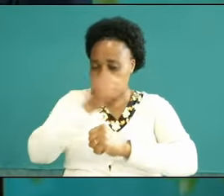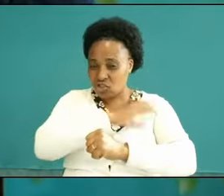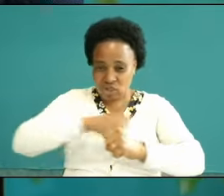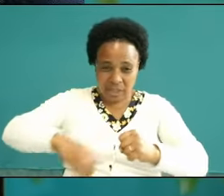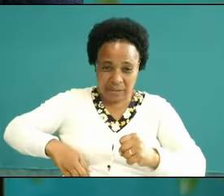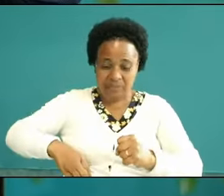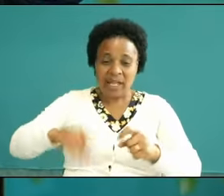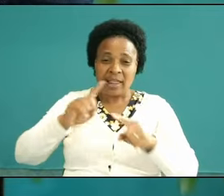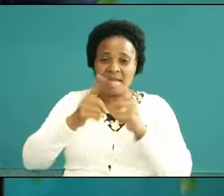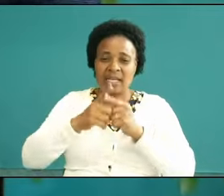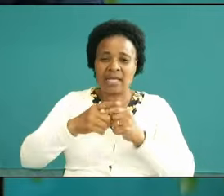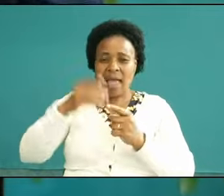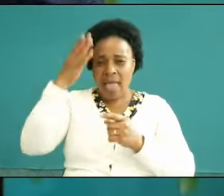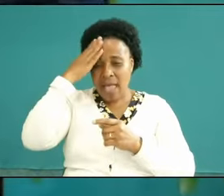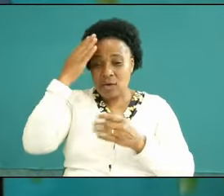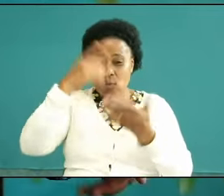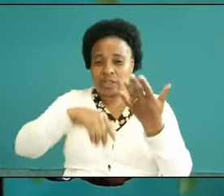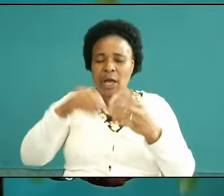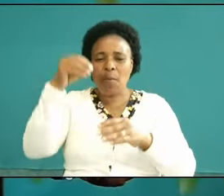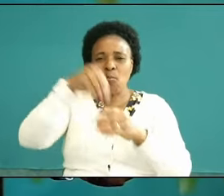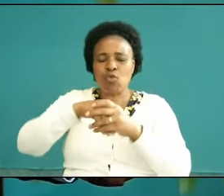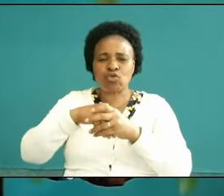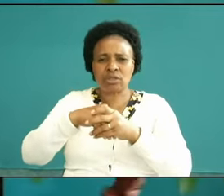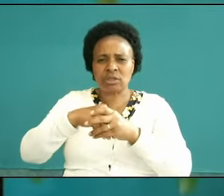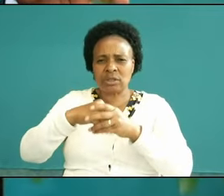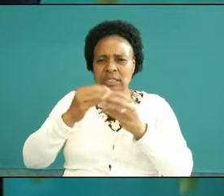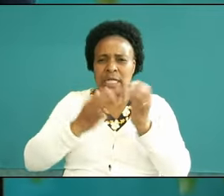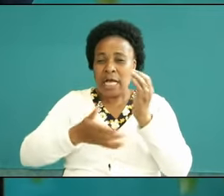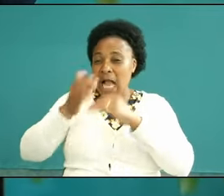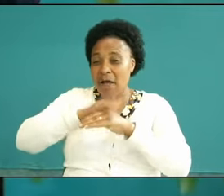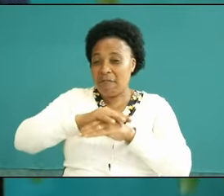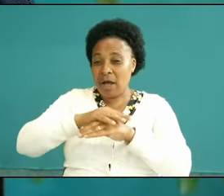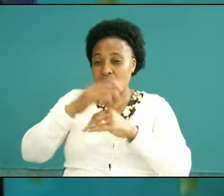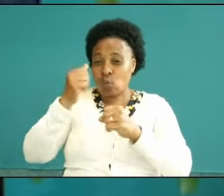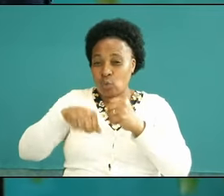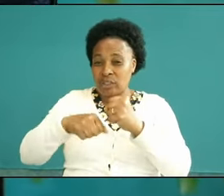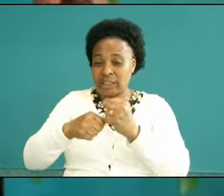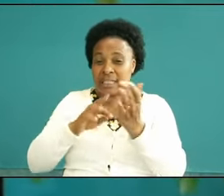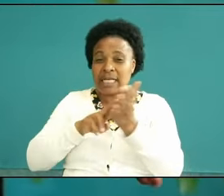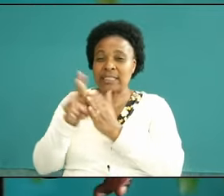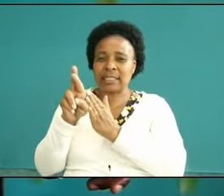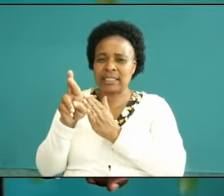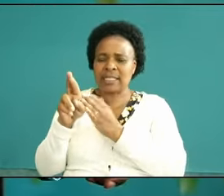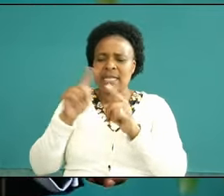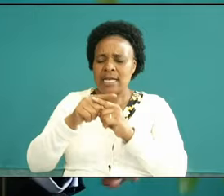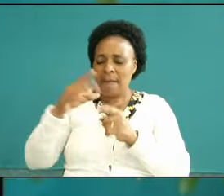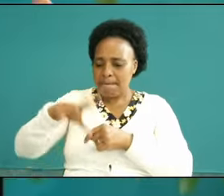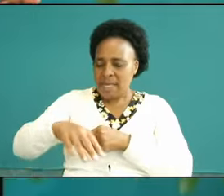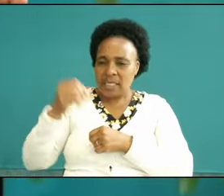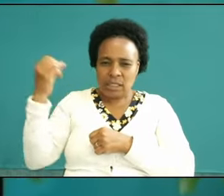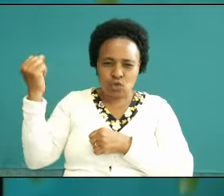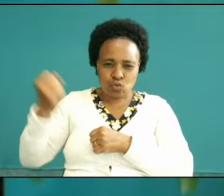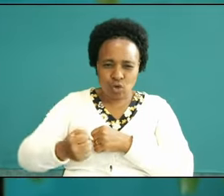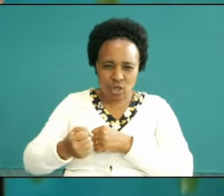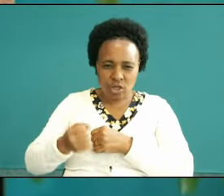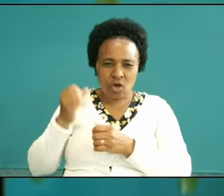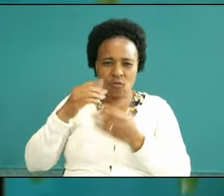to the head and put a helmet of salvation go and pick the sword of the spirit then you go to fight